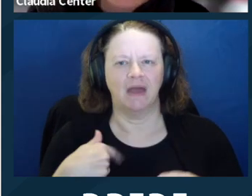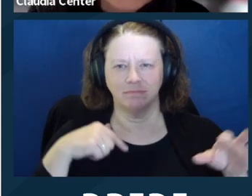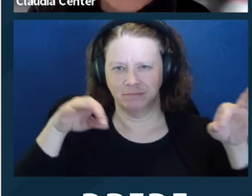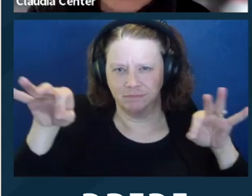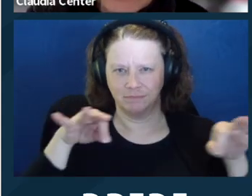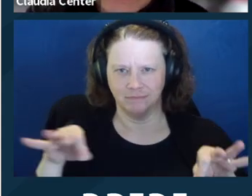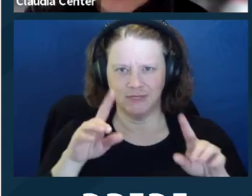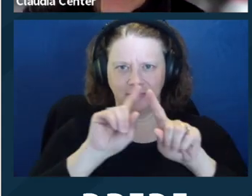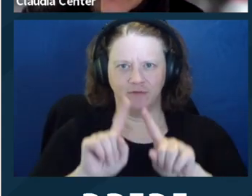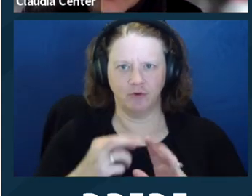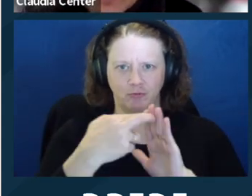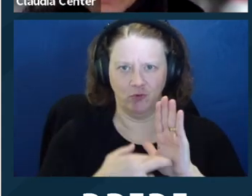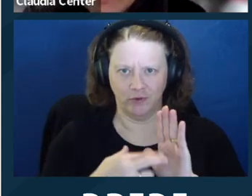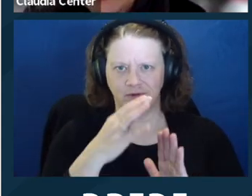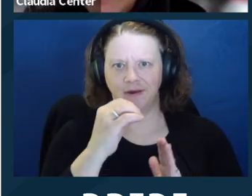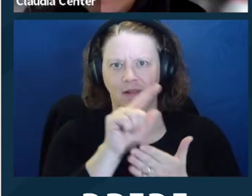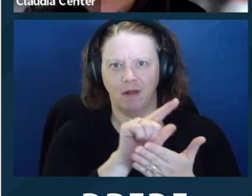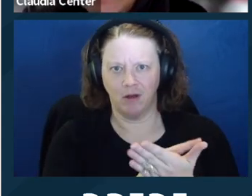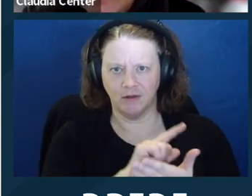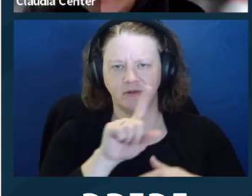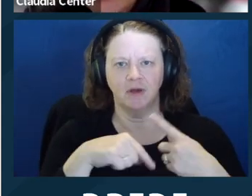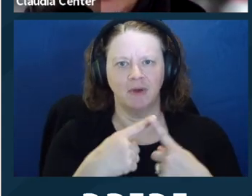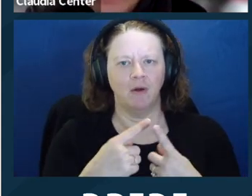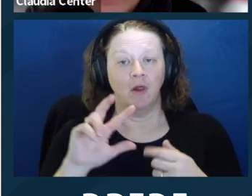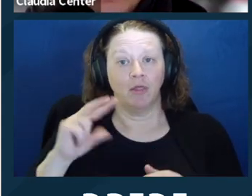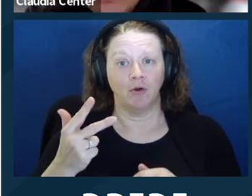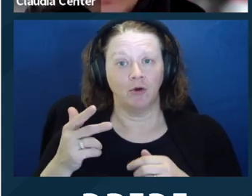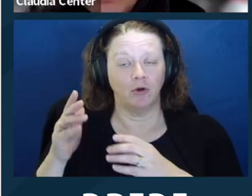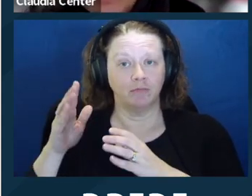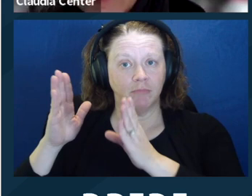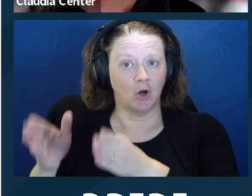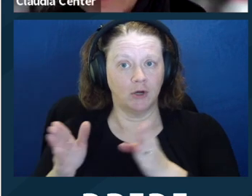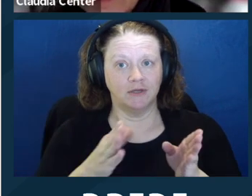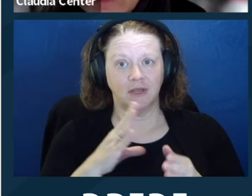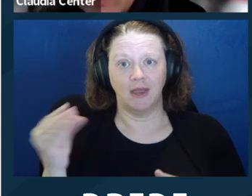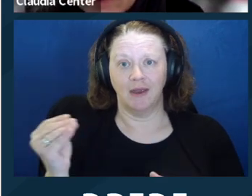privilege, and then I will share with you what I think are the practices that you can